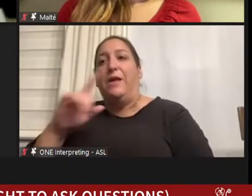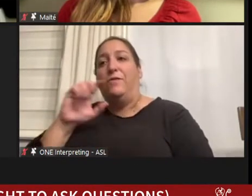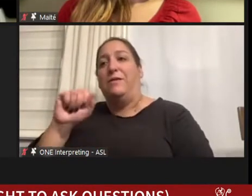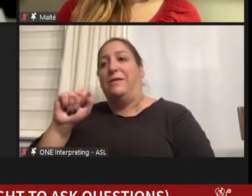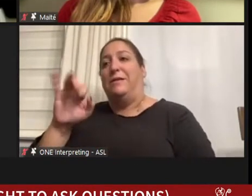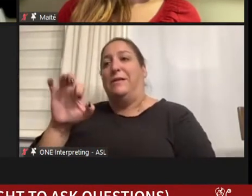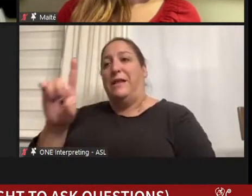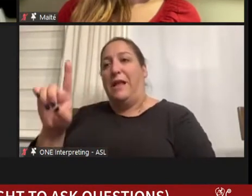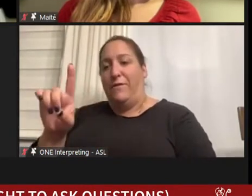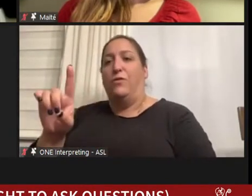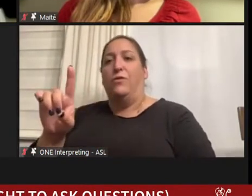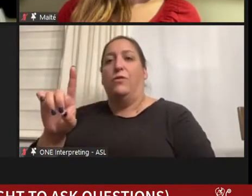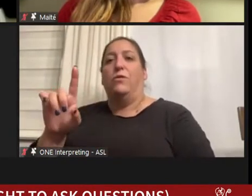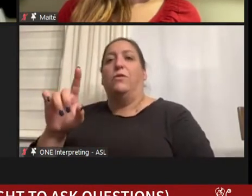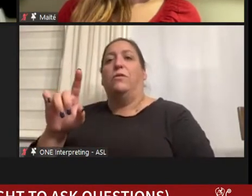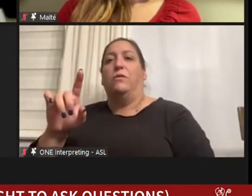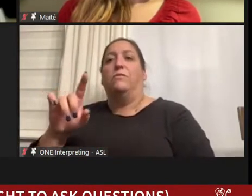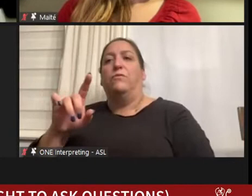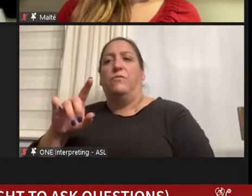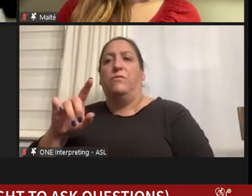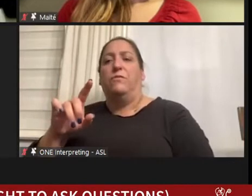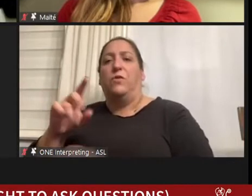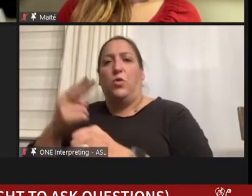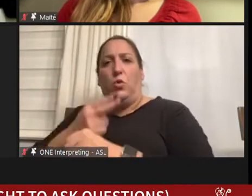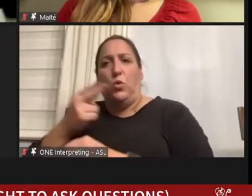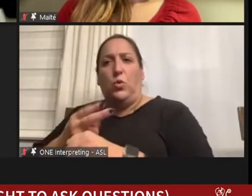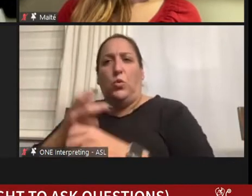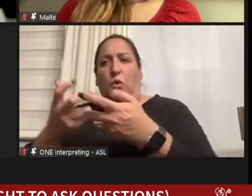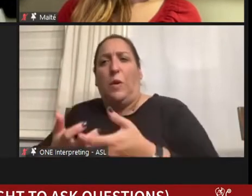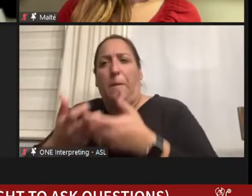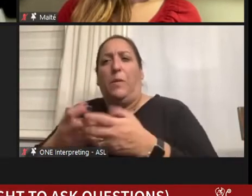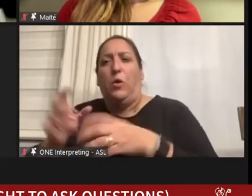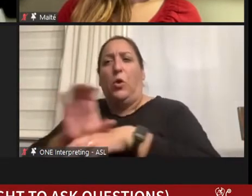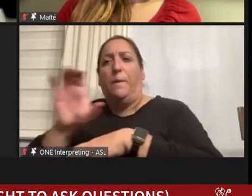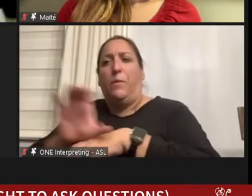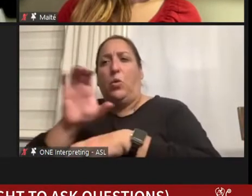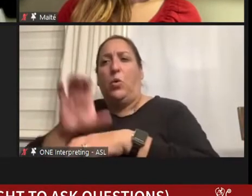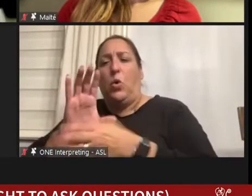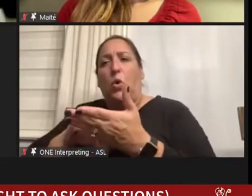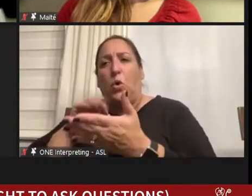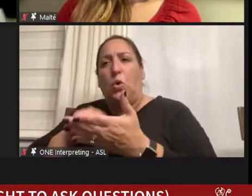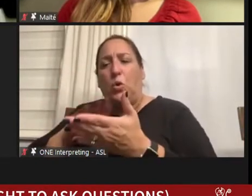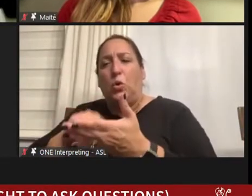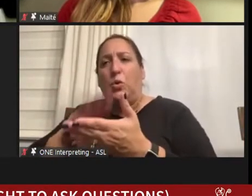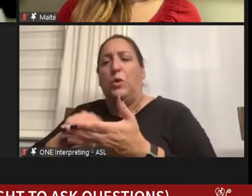some artificial intelligence and machine learning and that has been fascinating.